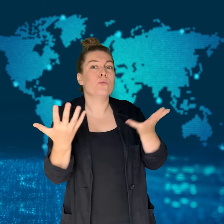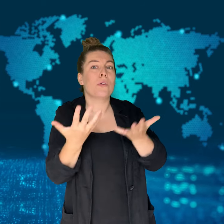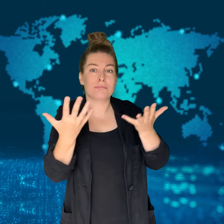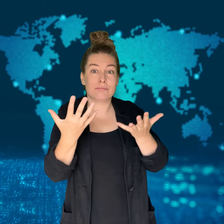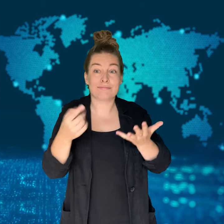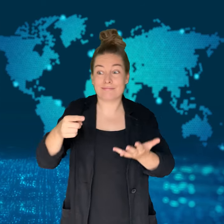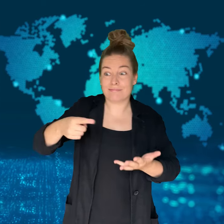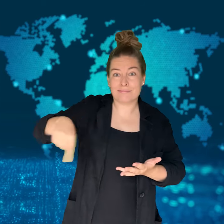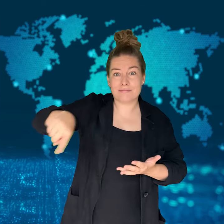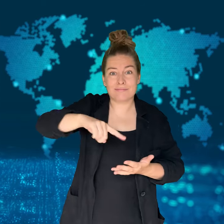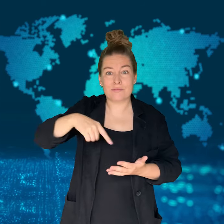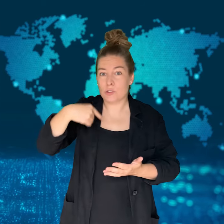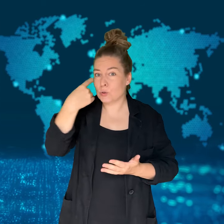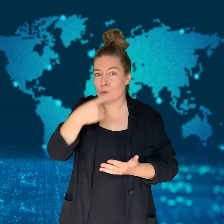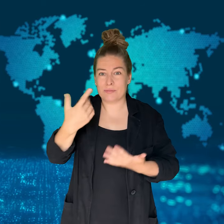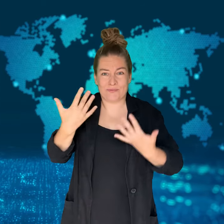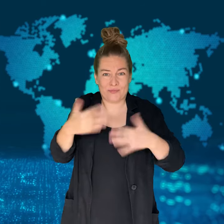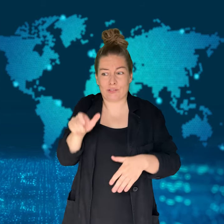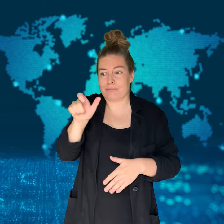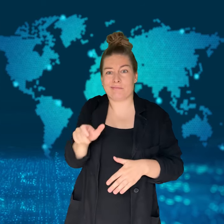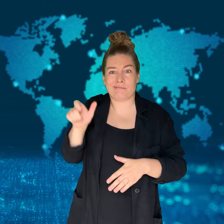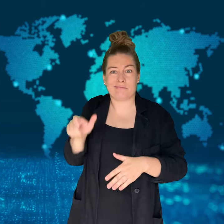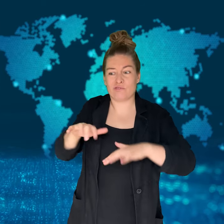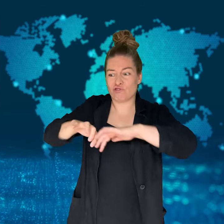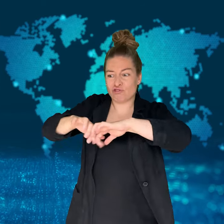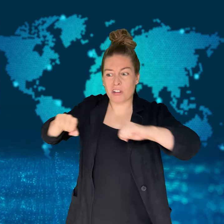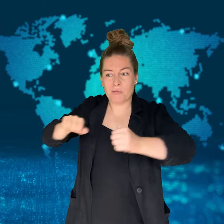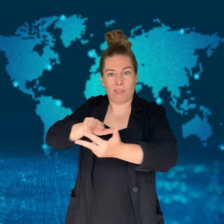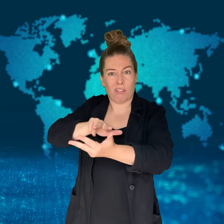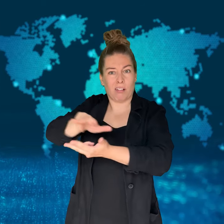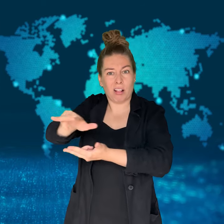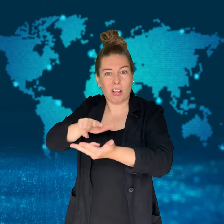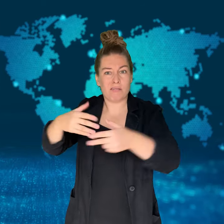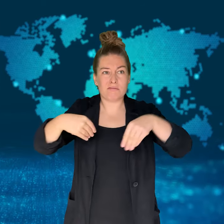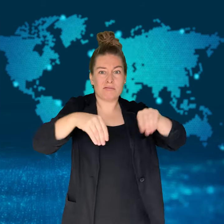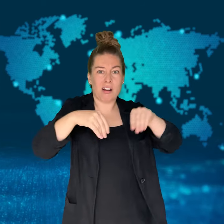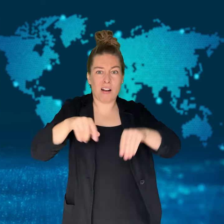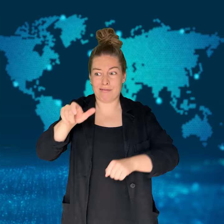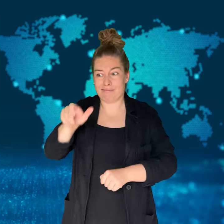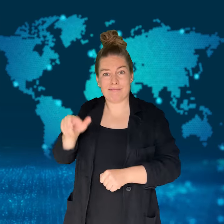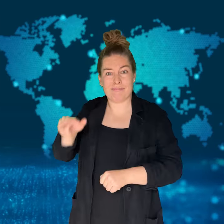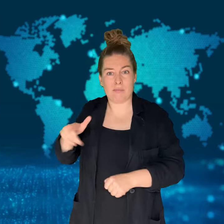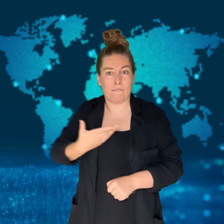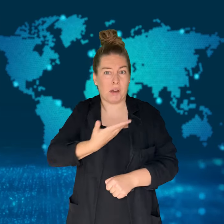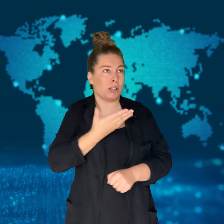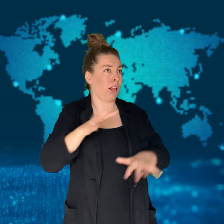That law absolves sex trafficking victims of